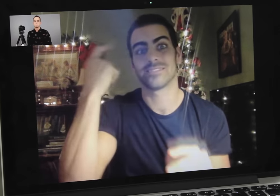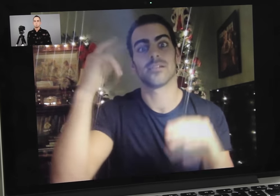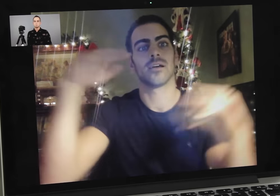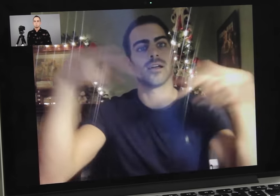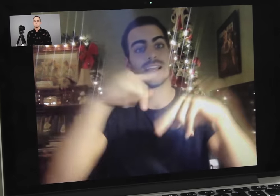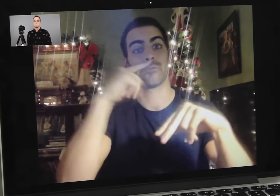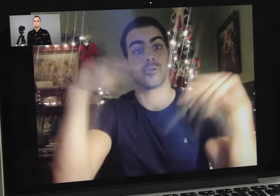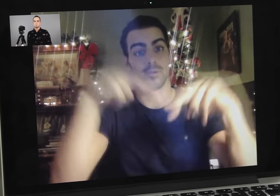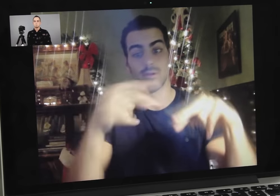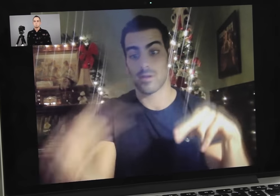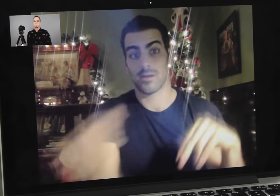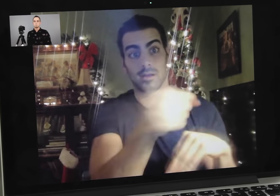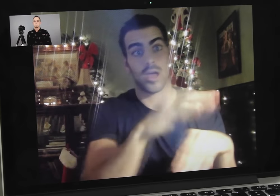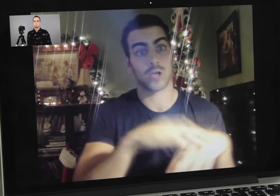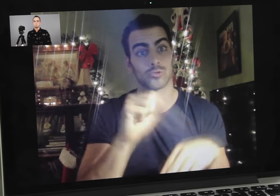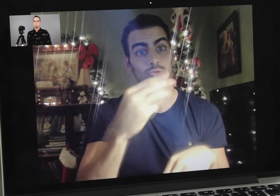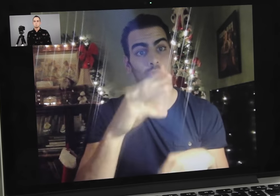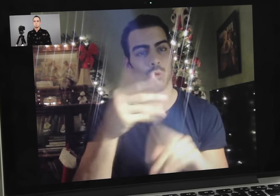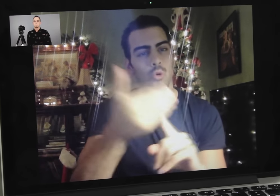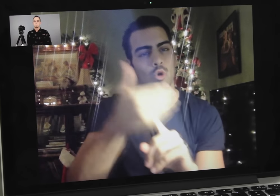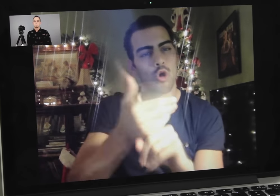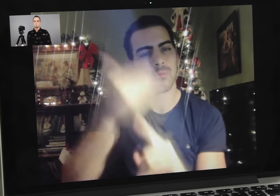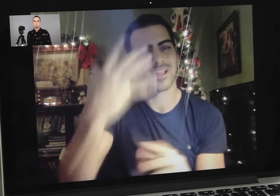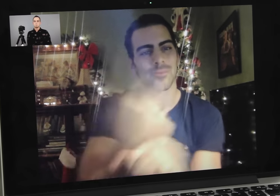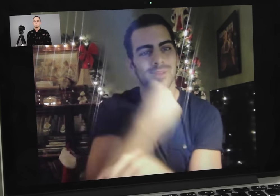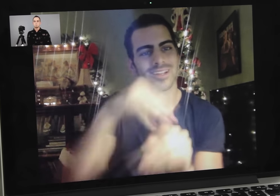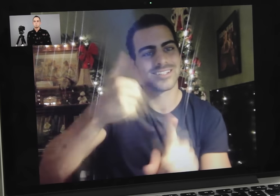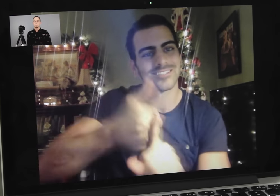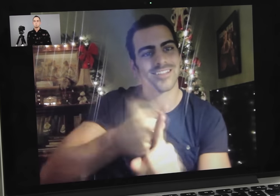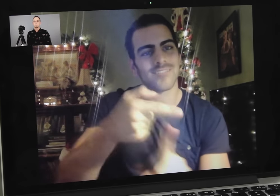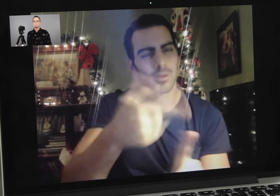because the hearing public would think that having a Deaf contestant on the show is a victory in itself.